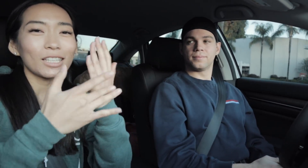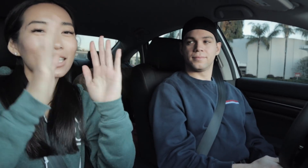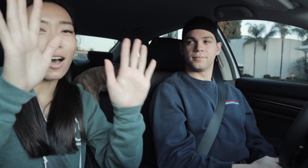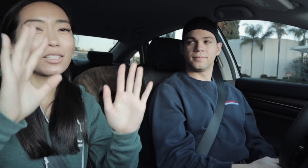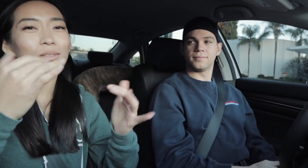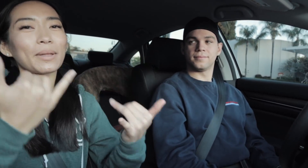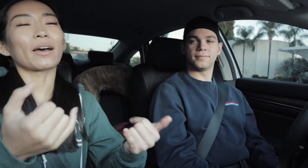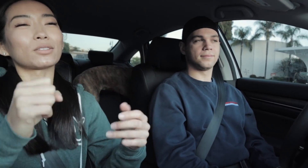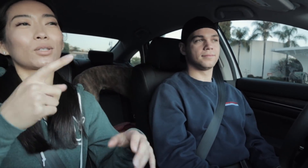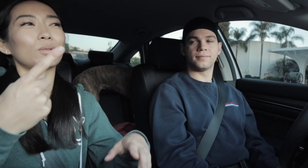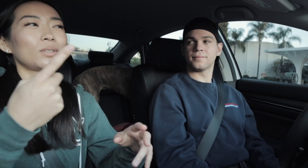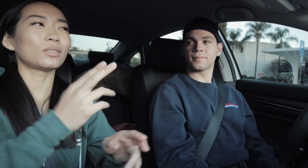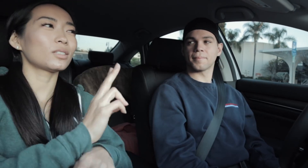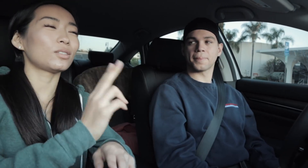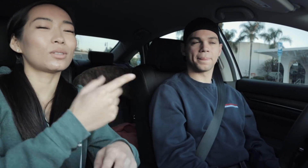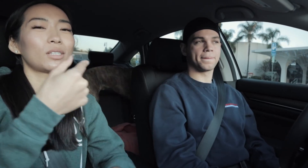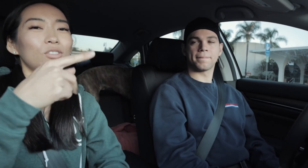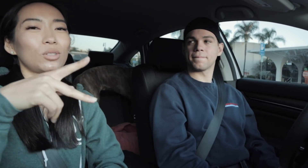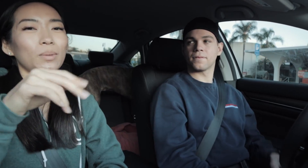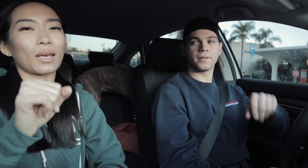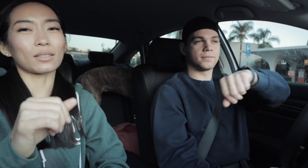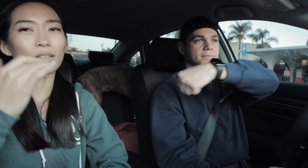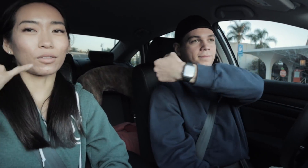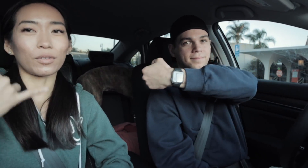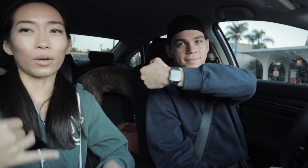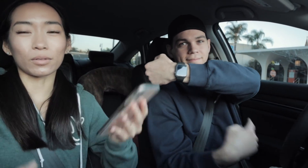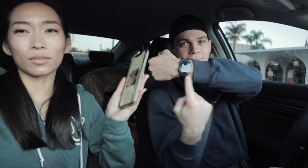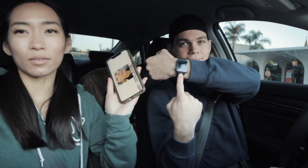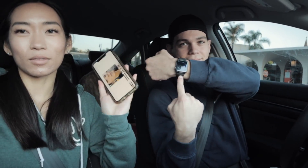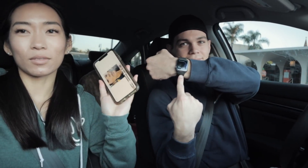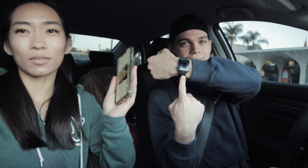awesome now so he just uses a GPS on the phone.